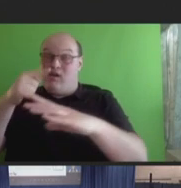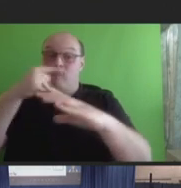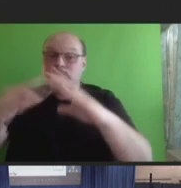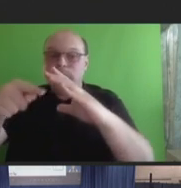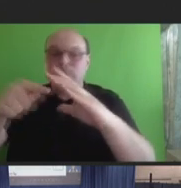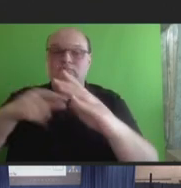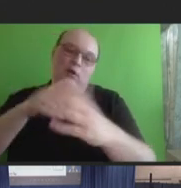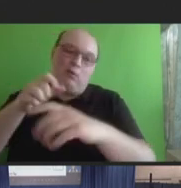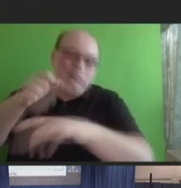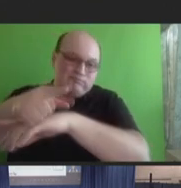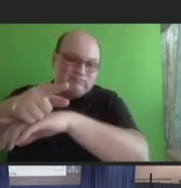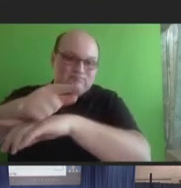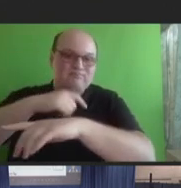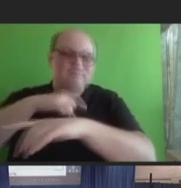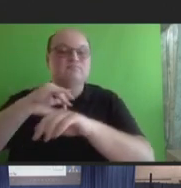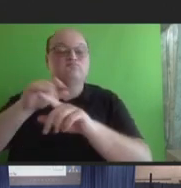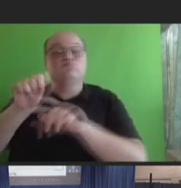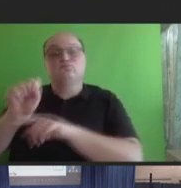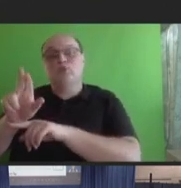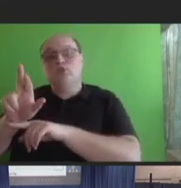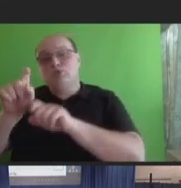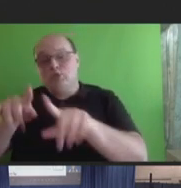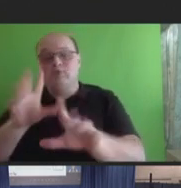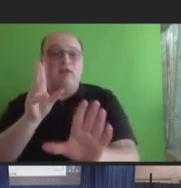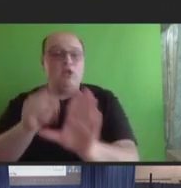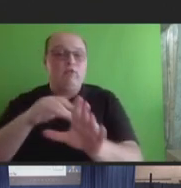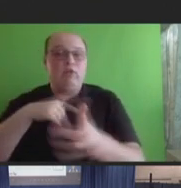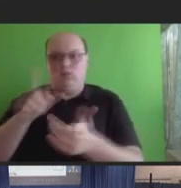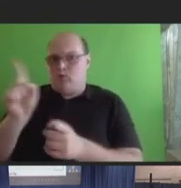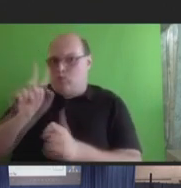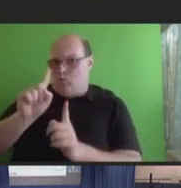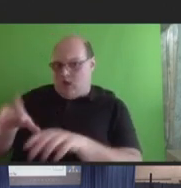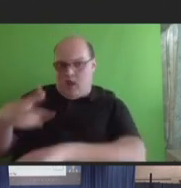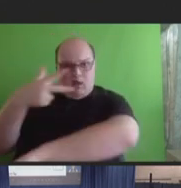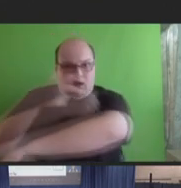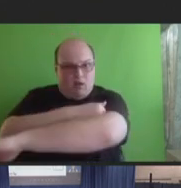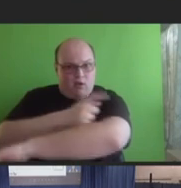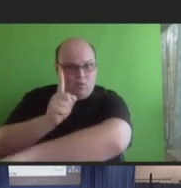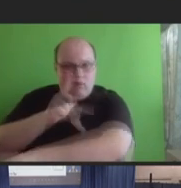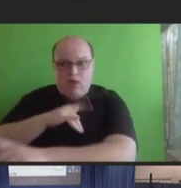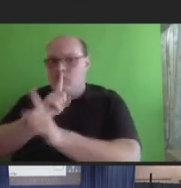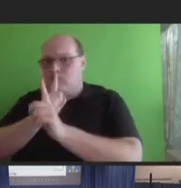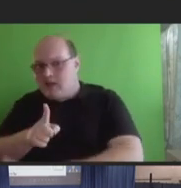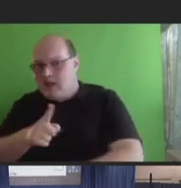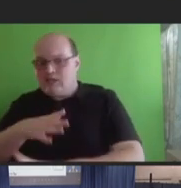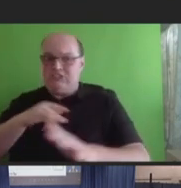questions about local injection site and systemic reactions as well as health impacts. I did